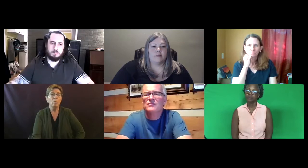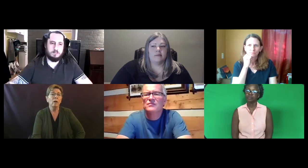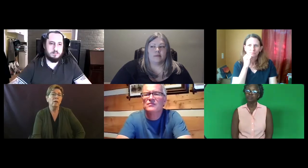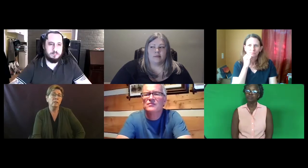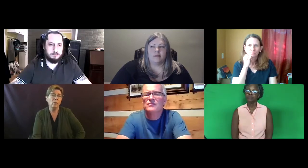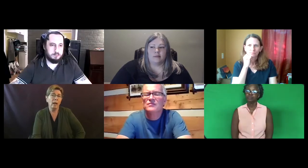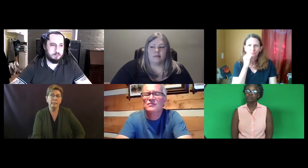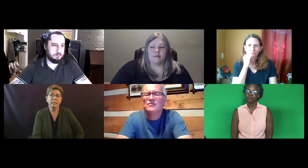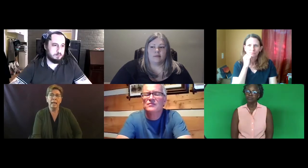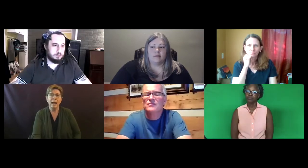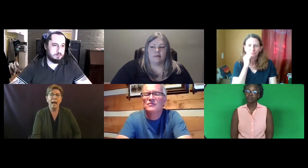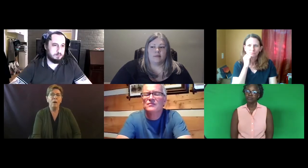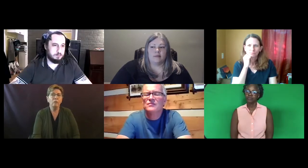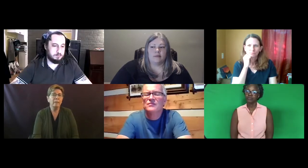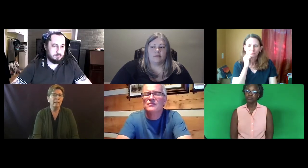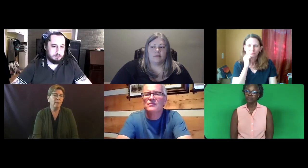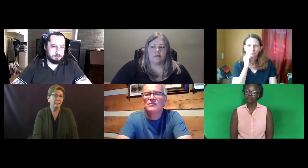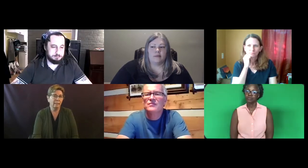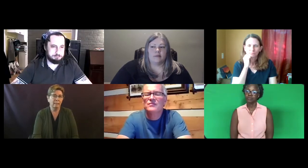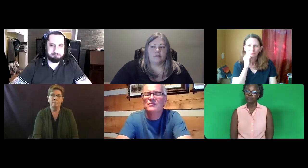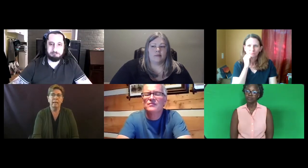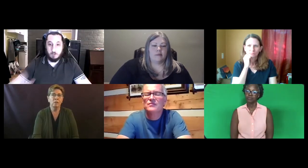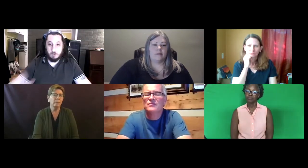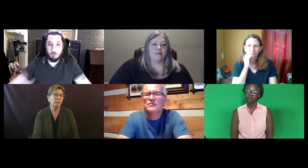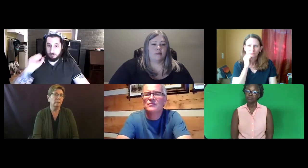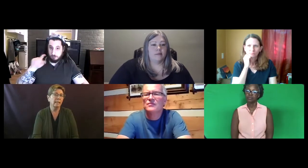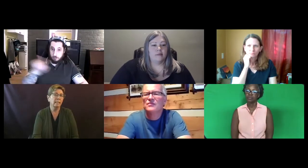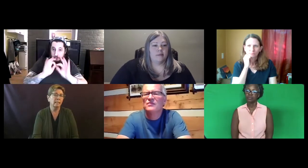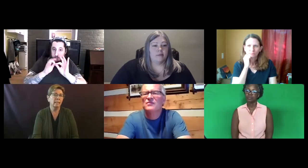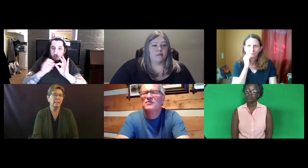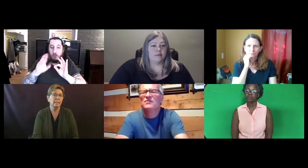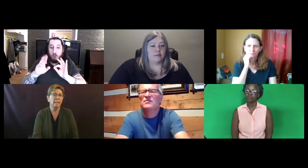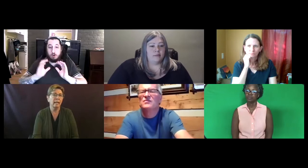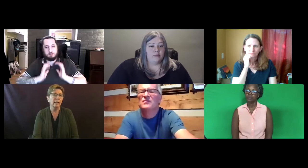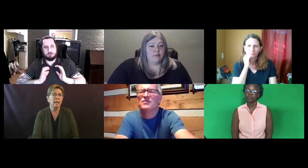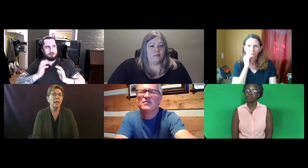We also asked, how have you been impacted by House Bill HB 19-1069.